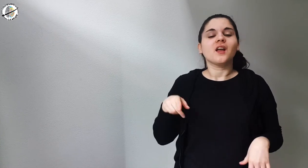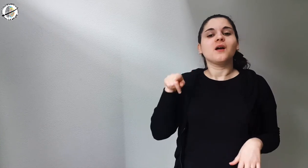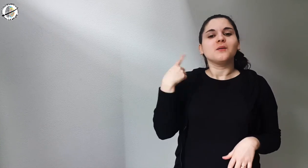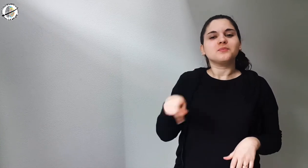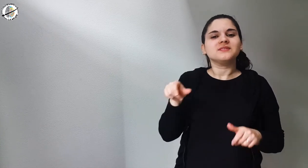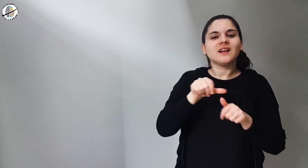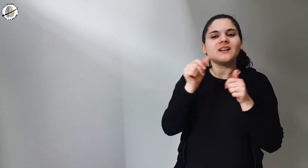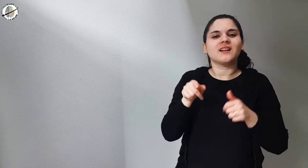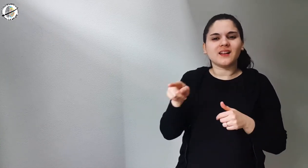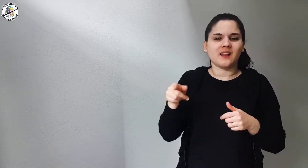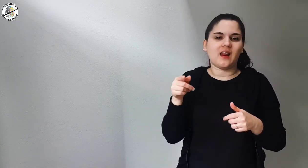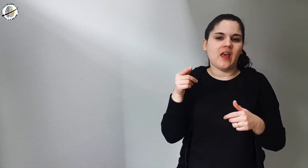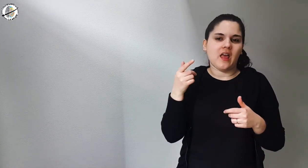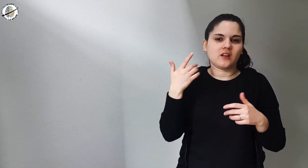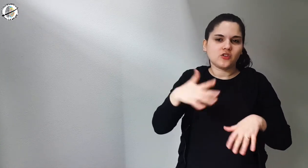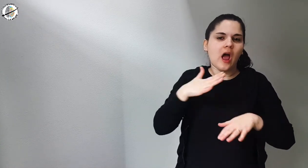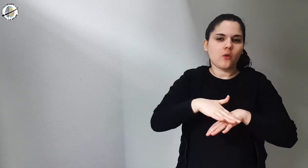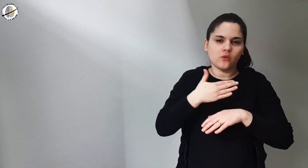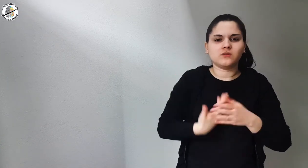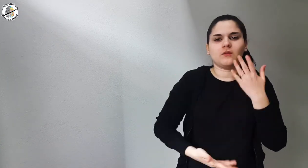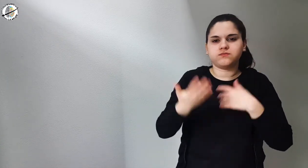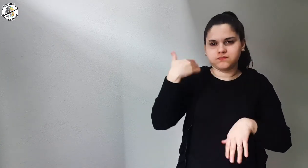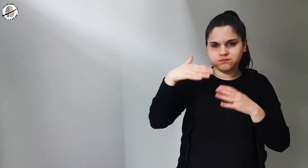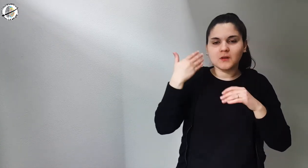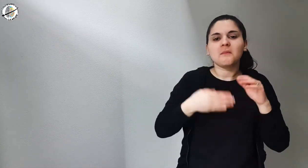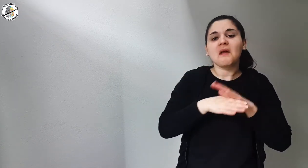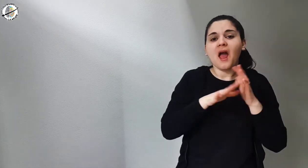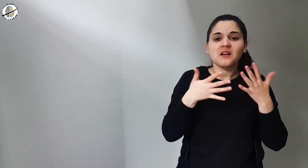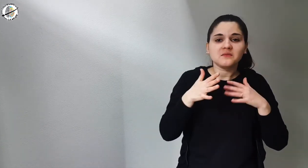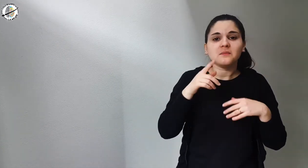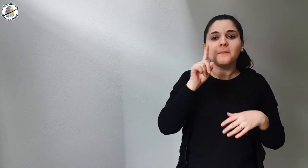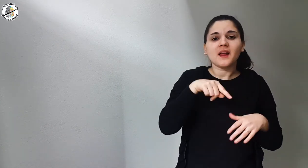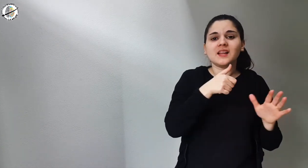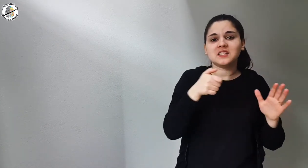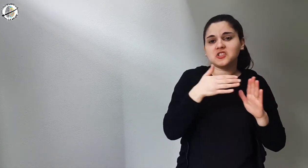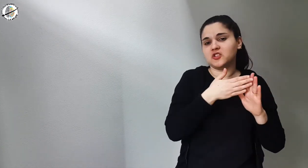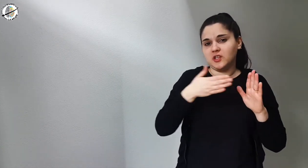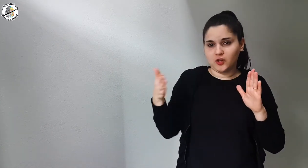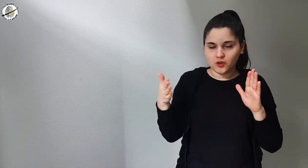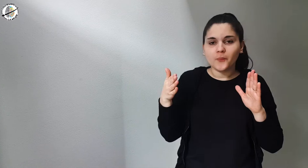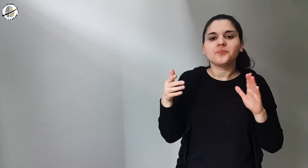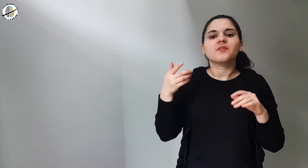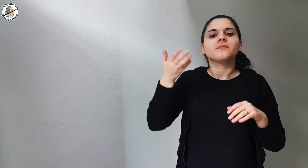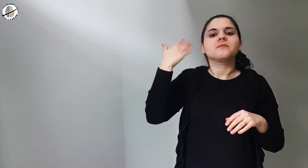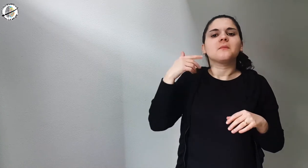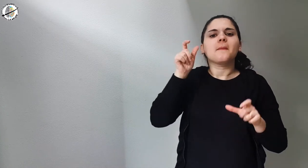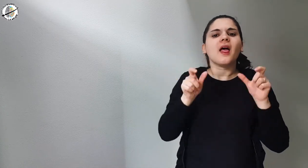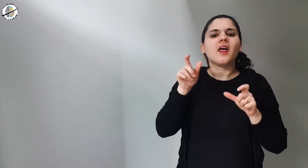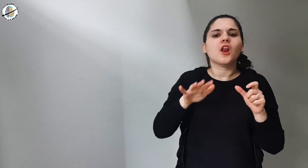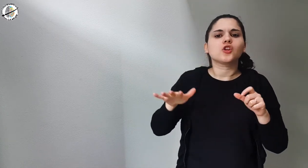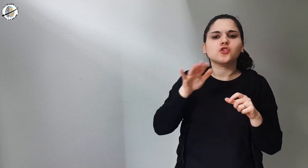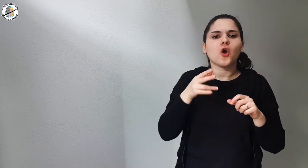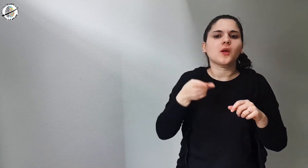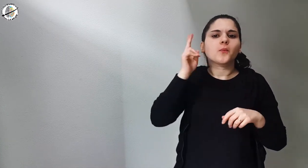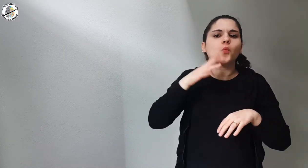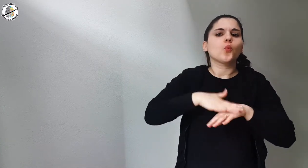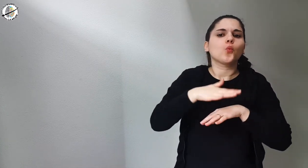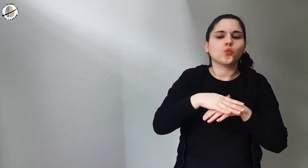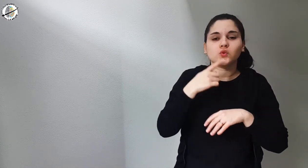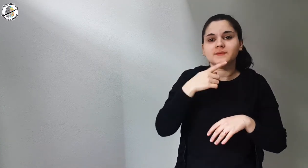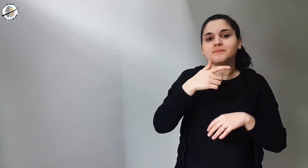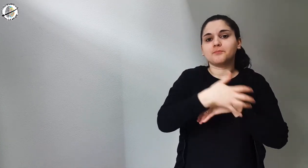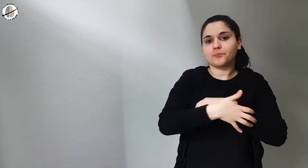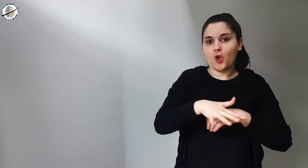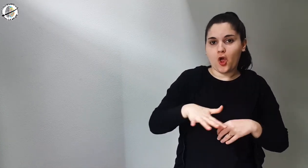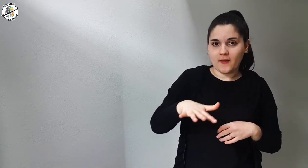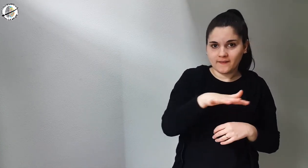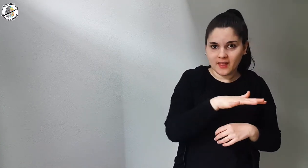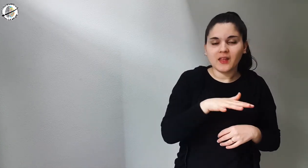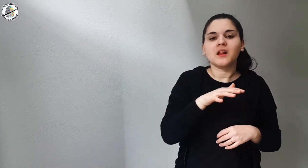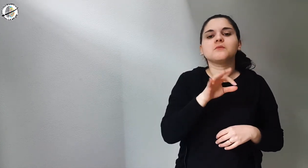From about 1600 this style was used mainly by poor classes